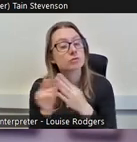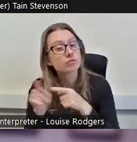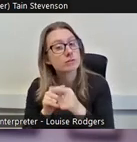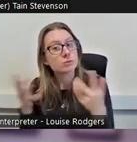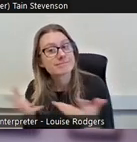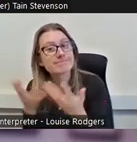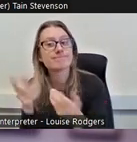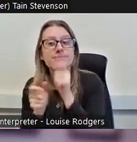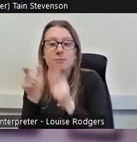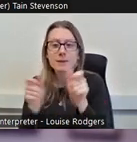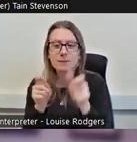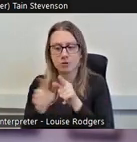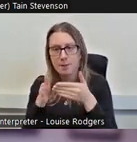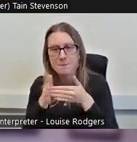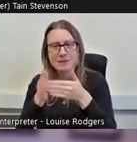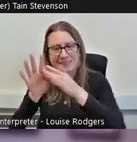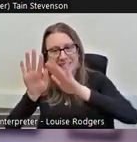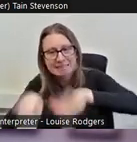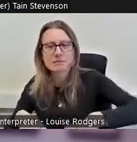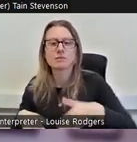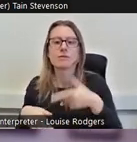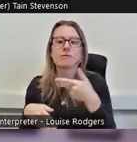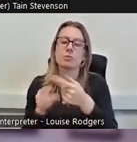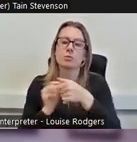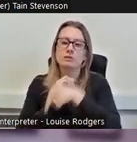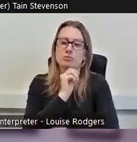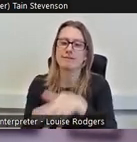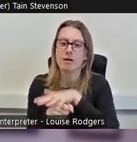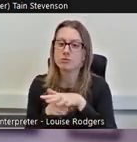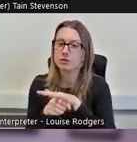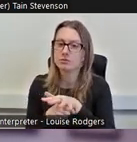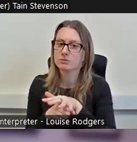down the barriers to people from deprived areas volunteering in culture and heritage,